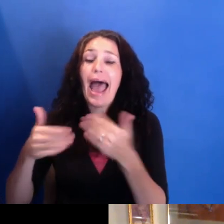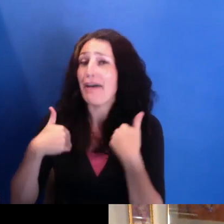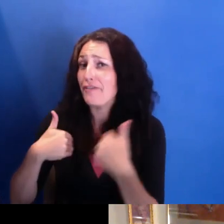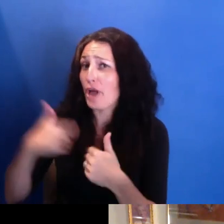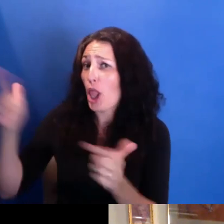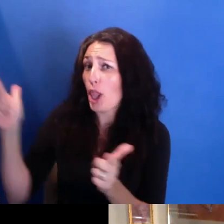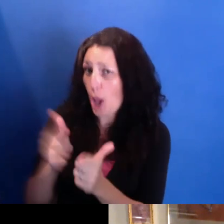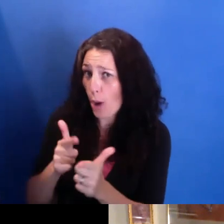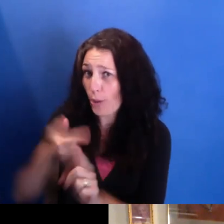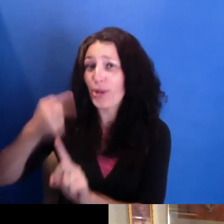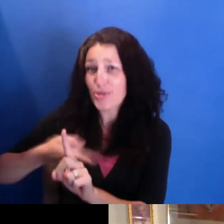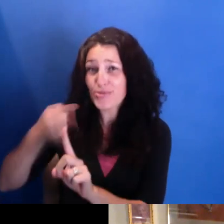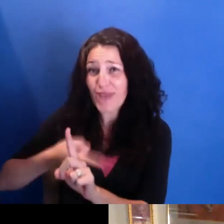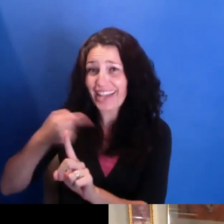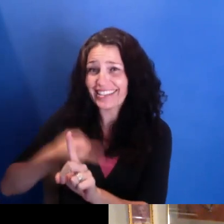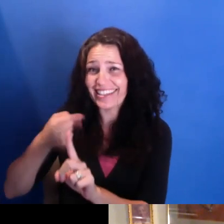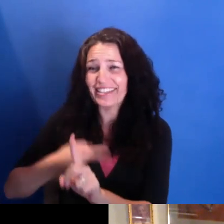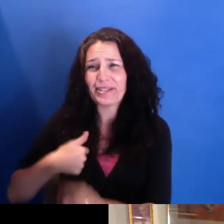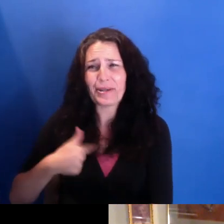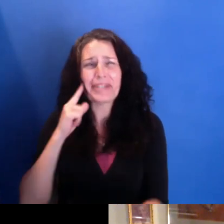I have kind of absorbed that. So, no, I--